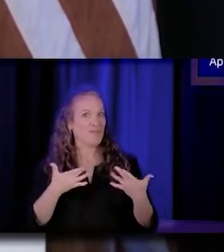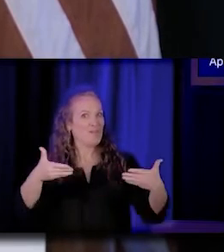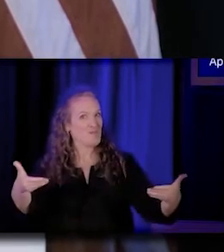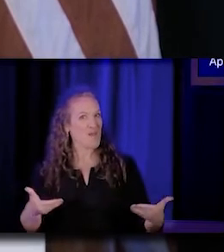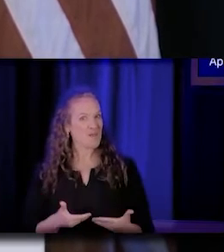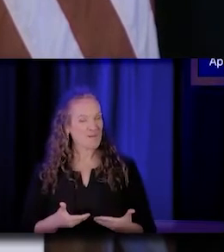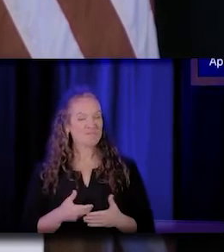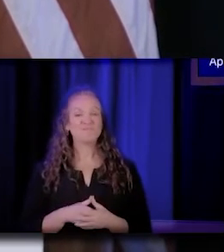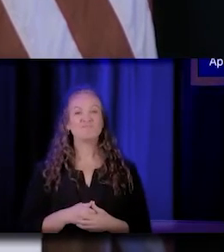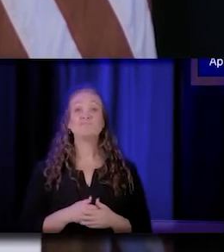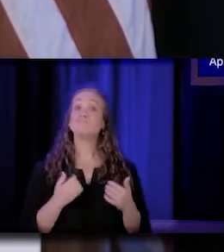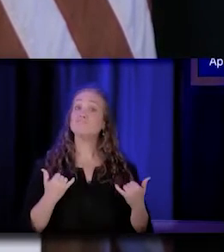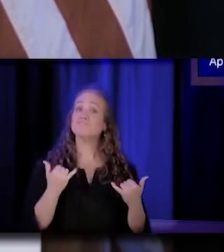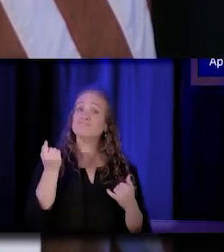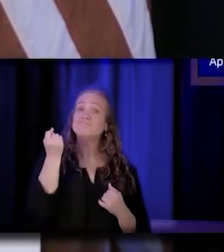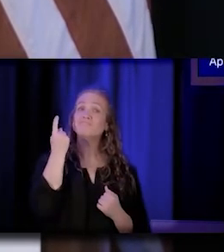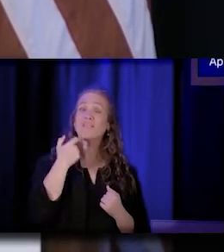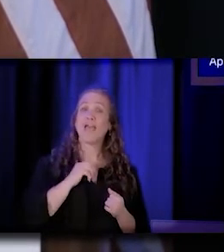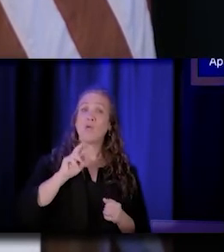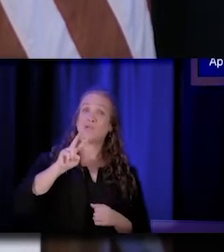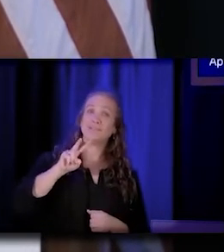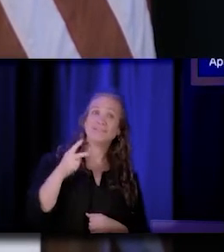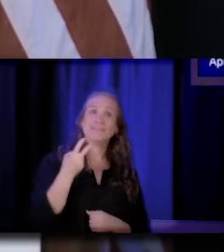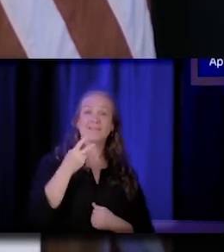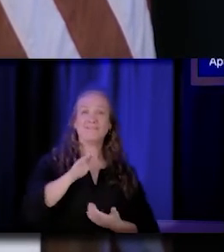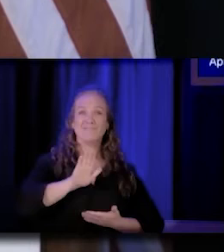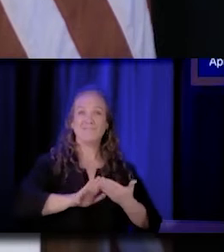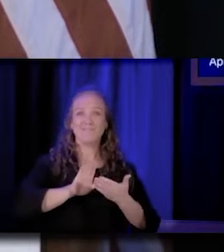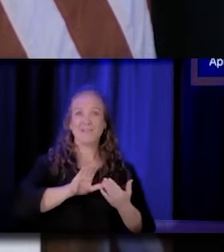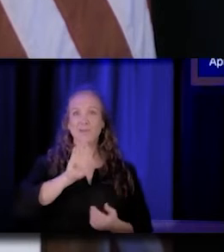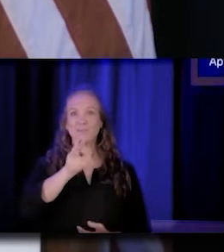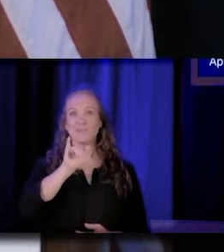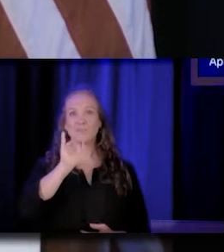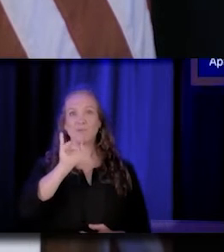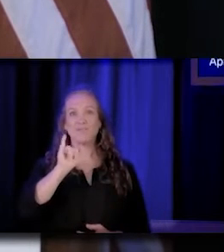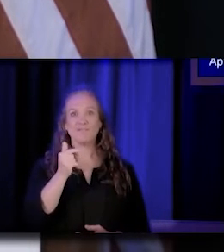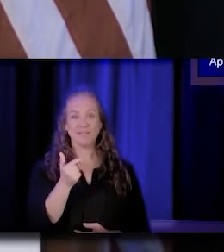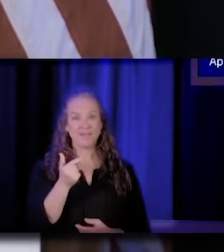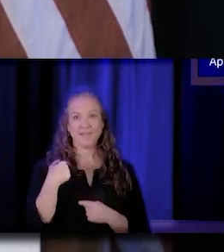This is actually only our second in-person briefing since COVID-19 restrictions began.